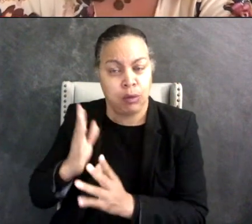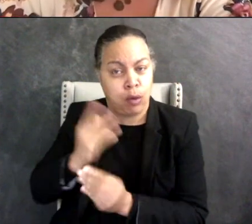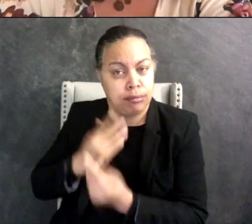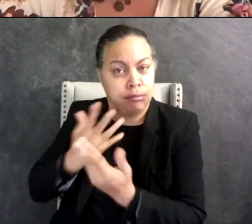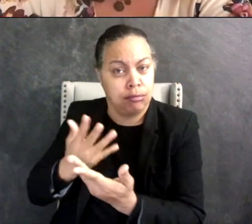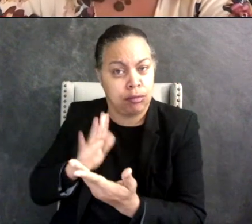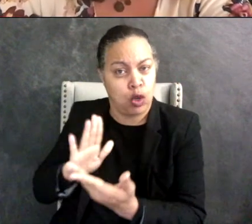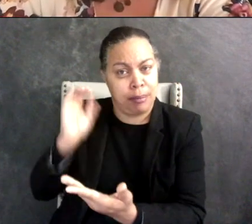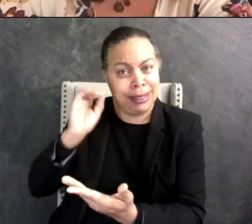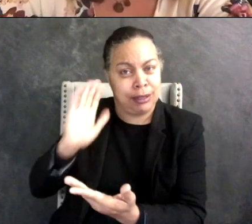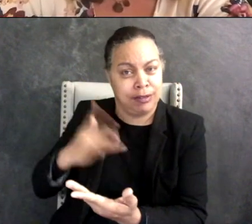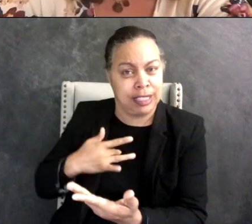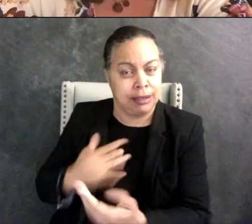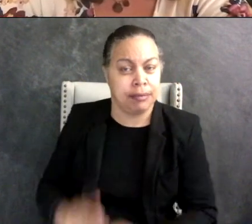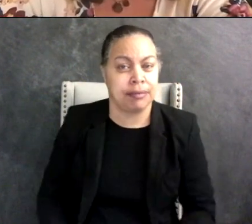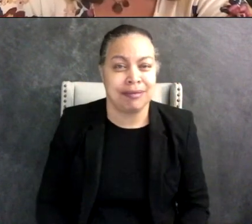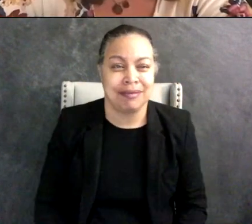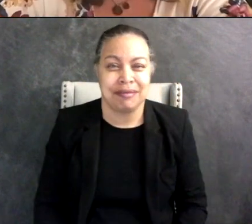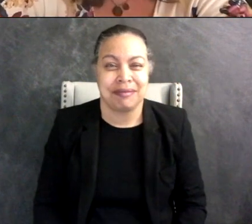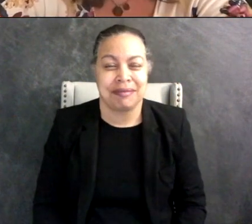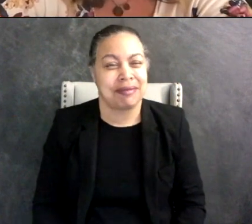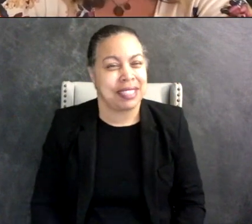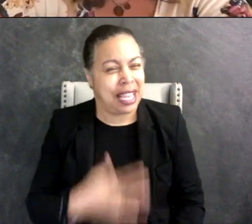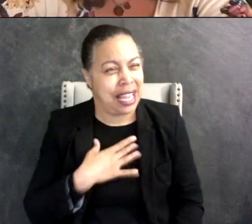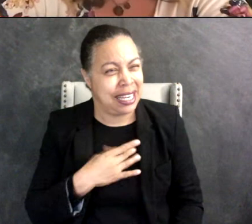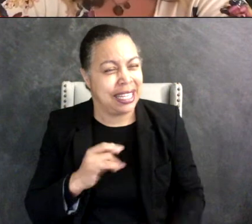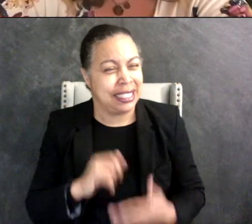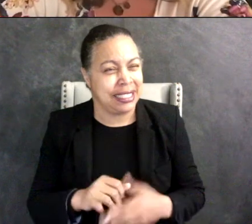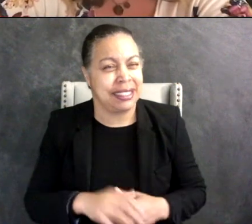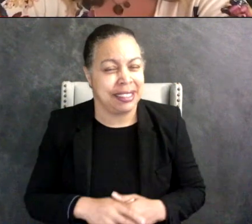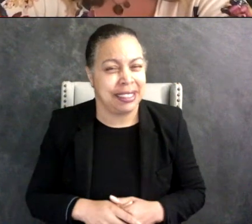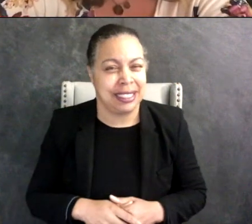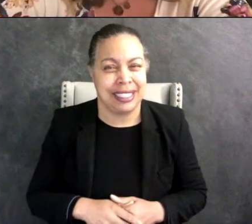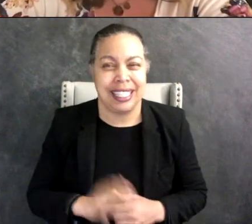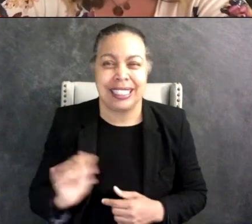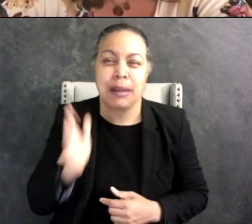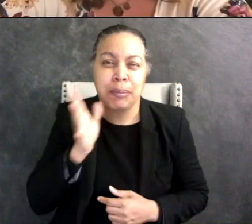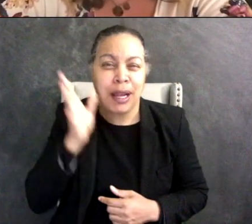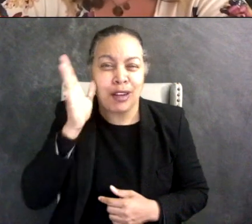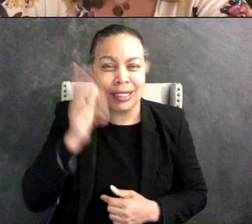I love that analogy of the microphone, I think about a lot. So I know when parents say that